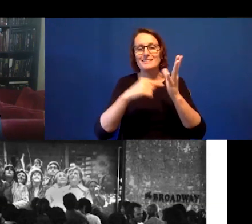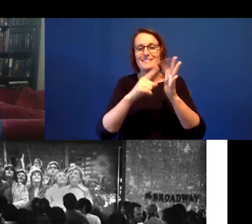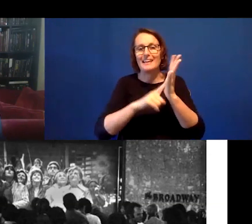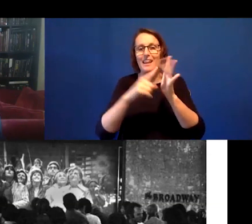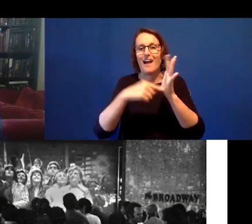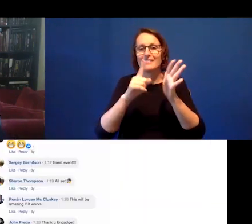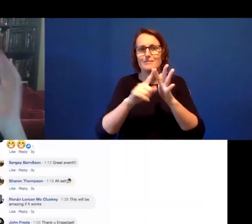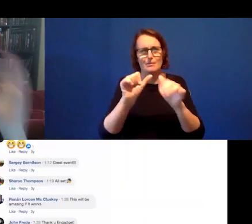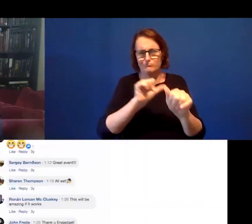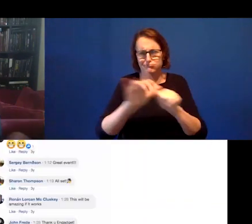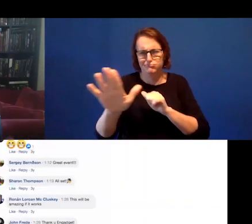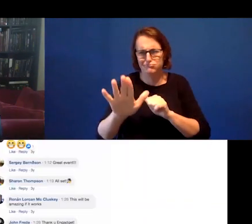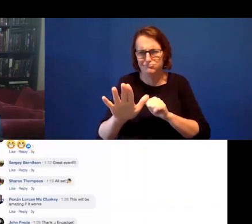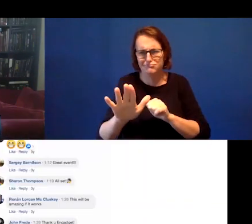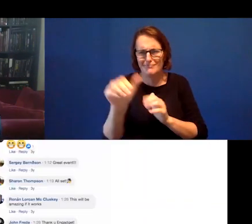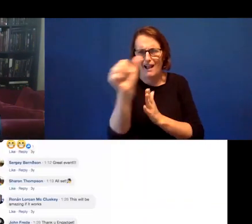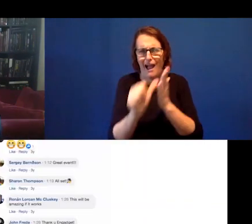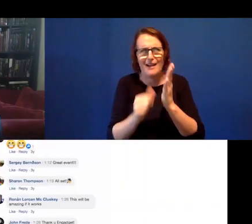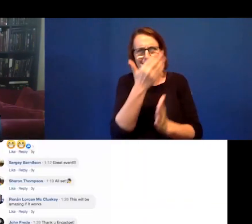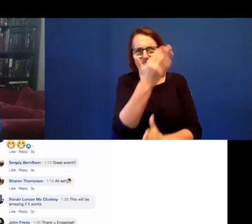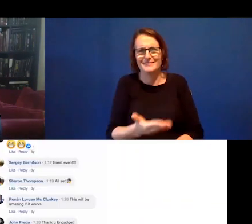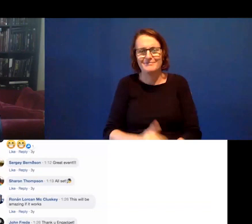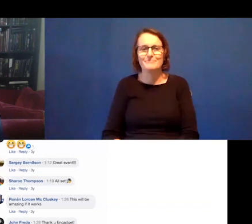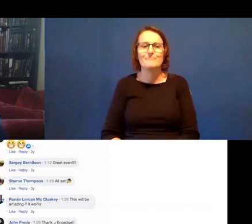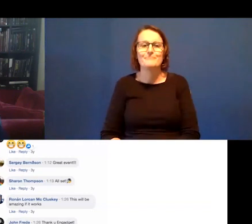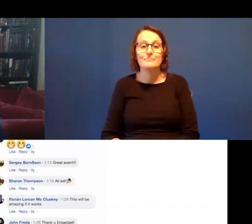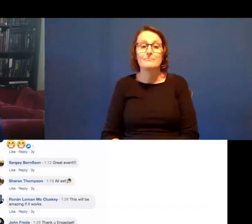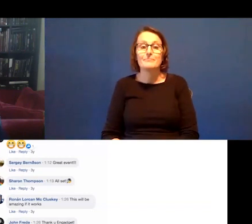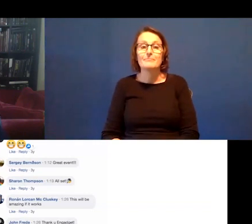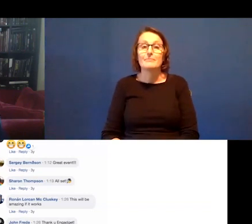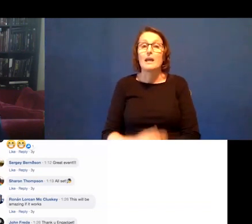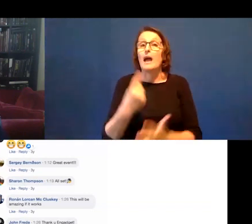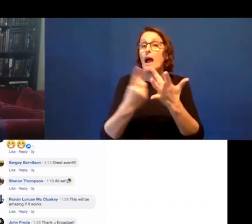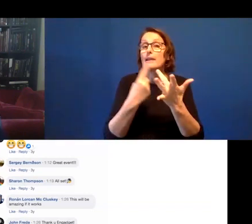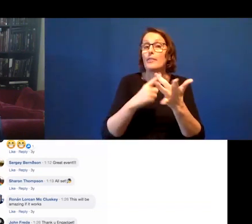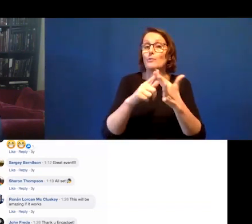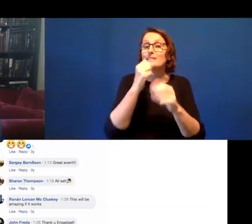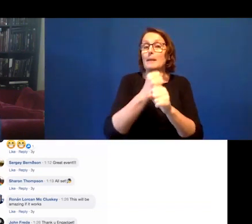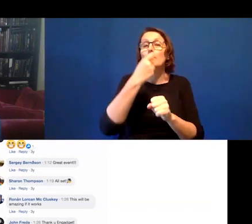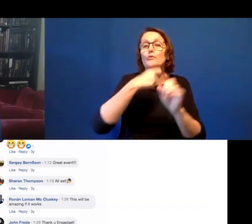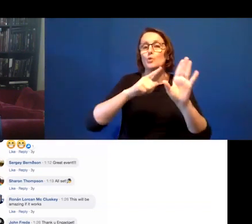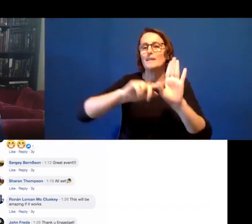Another example, just from a few years ago, but to stretch our